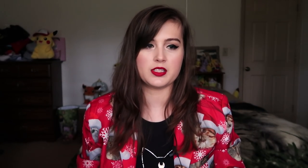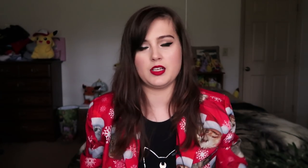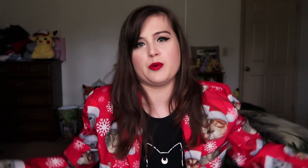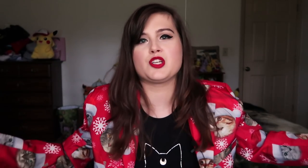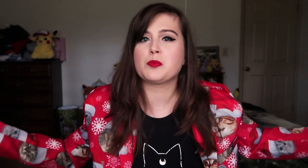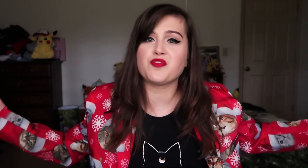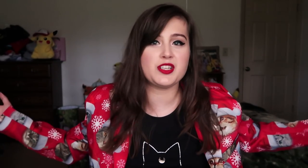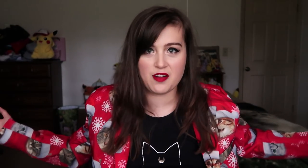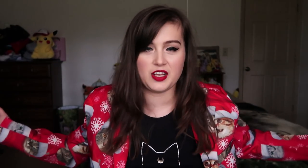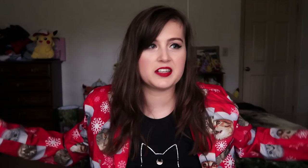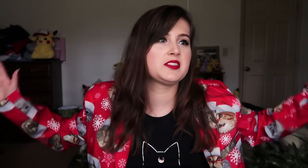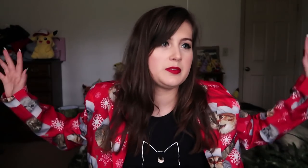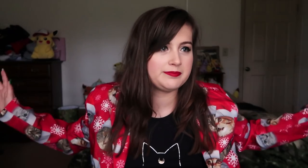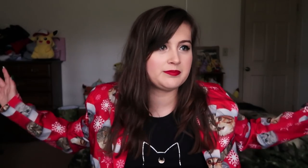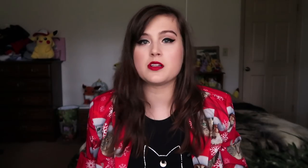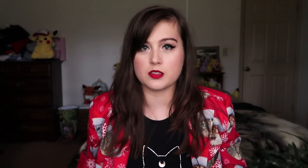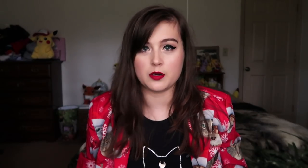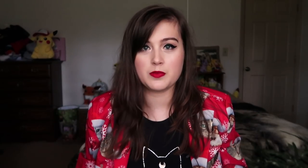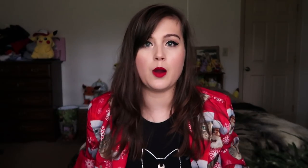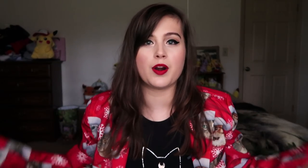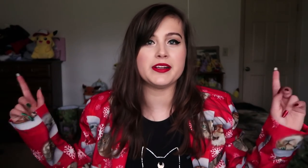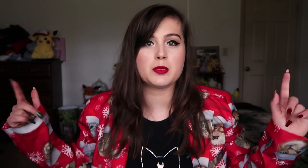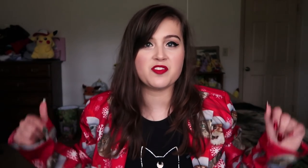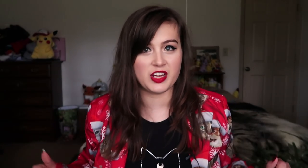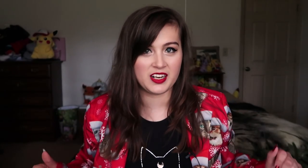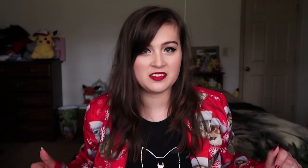and I would just prefer Netflix, but, still, I wanted it to be fitting.